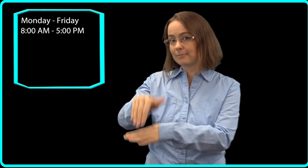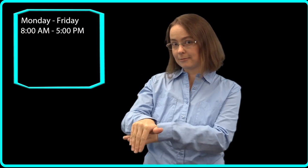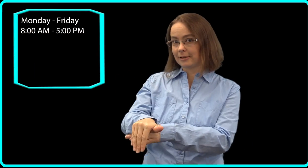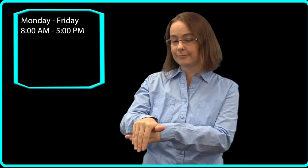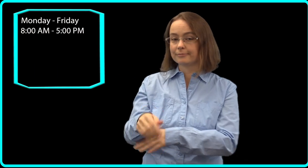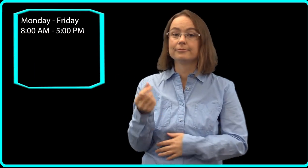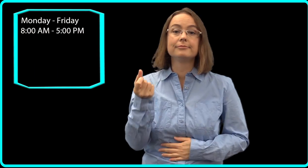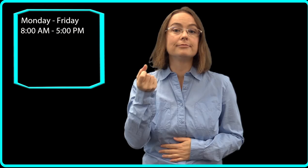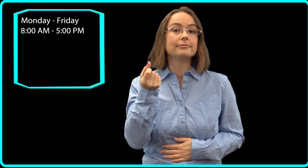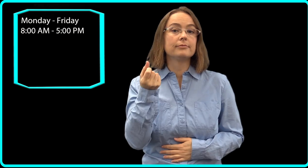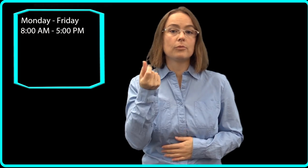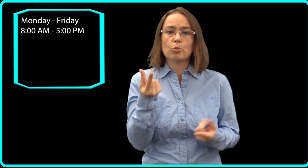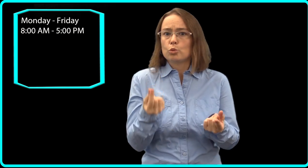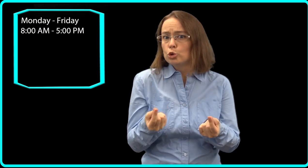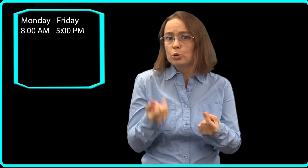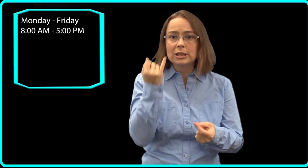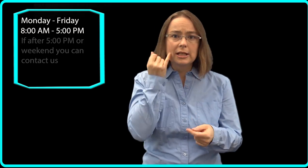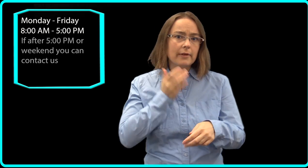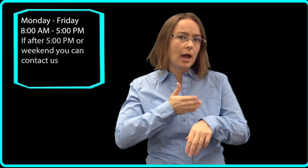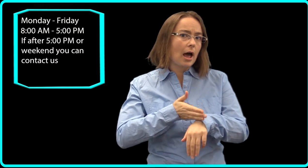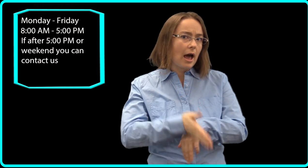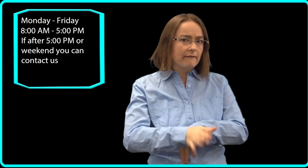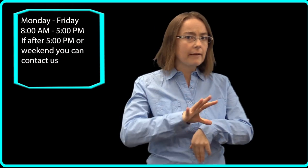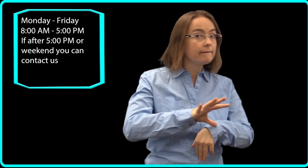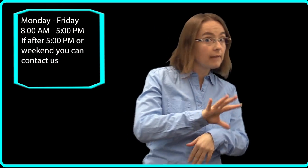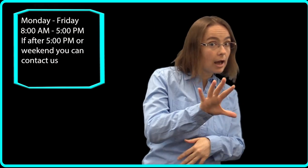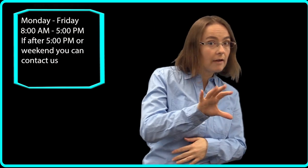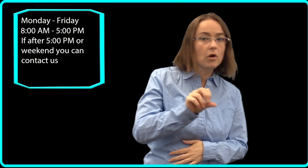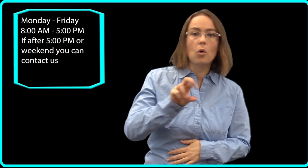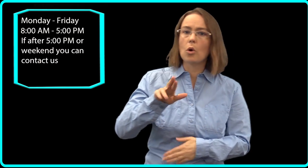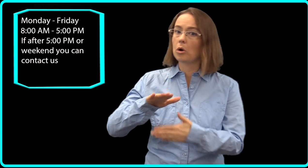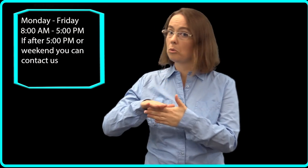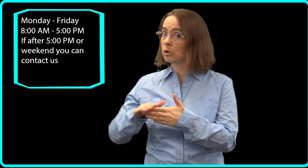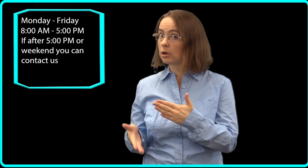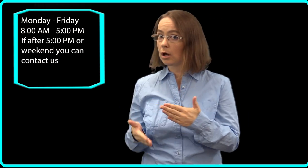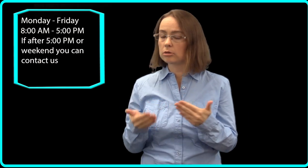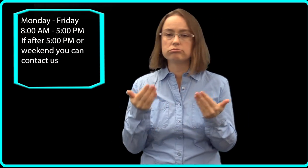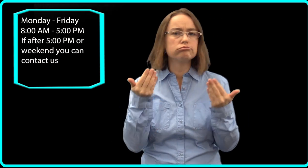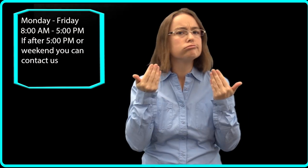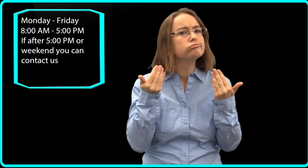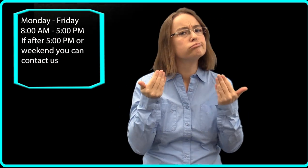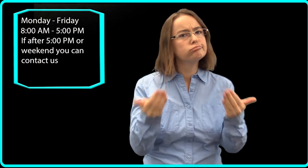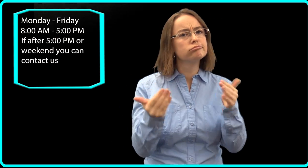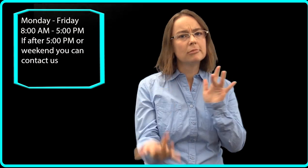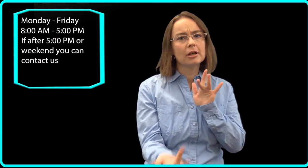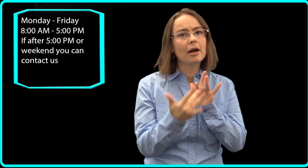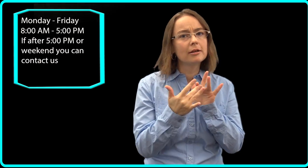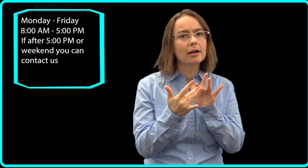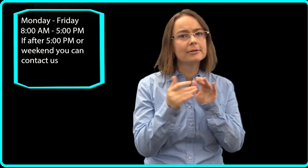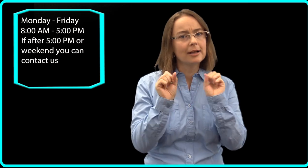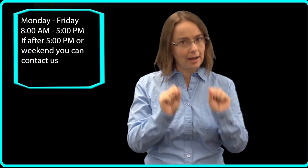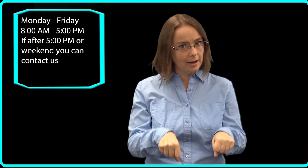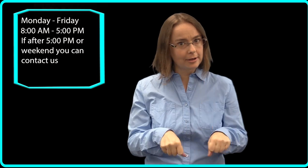If it's after 5:00 PM or on the weekend, go ahead and contact us anyway.